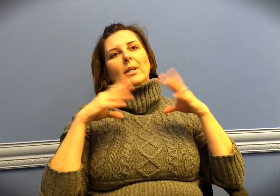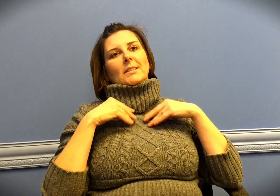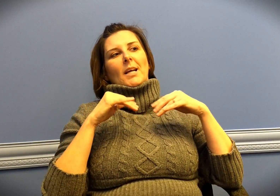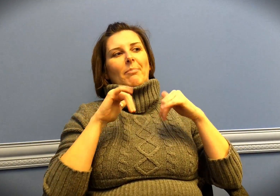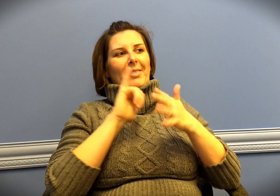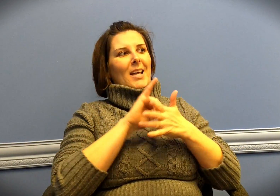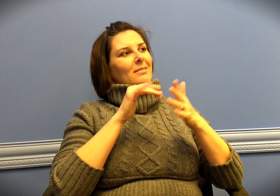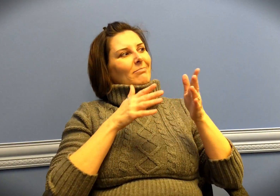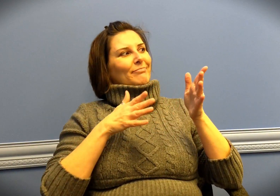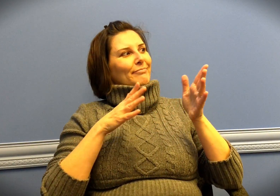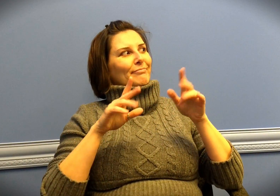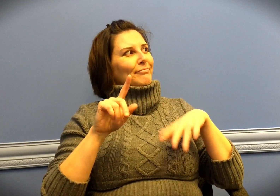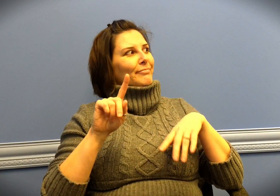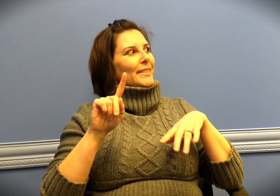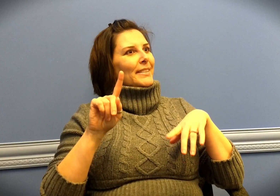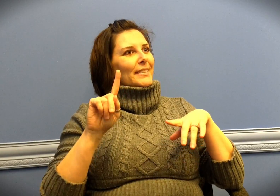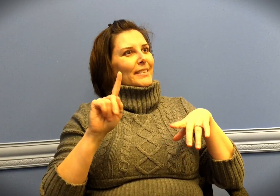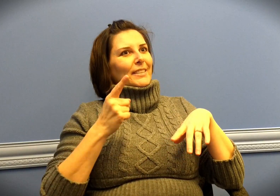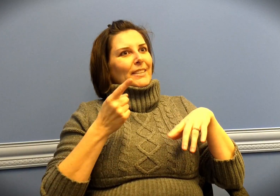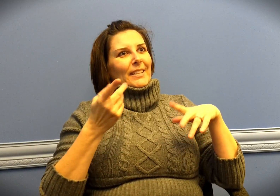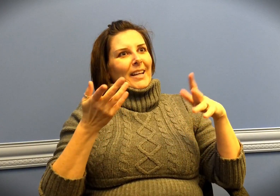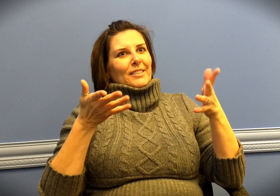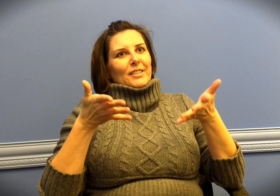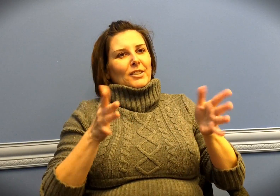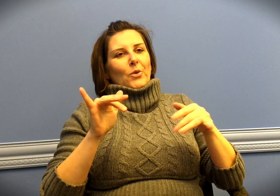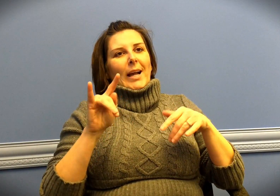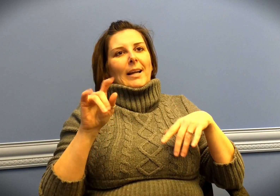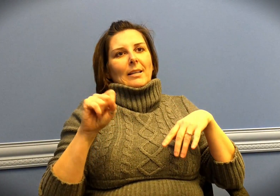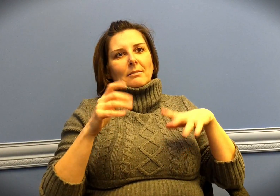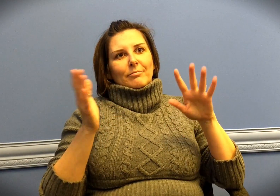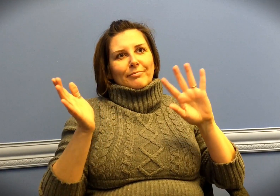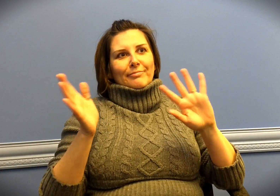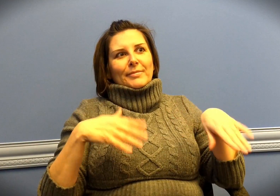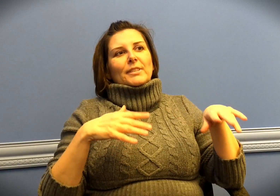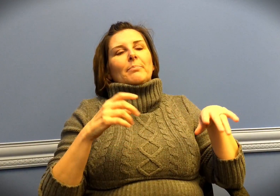but I've already accepted that's just the way that it is.